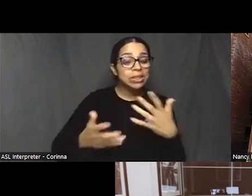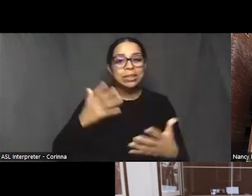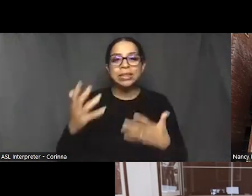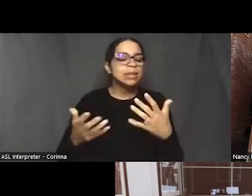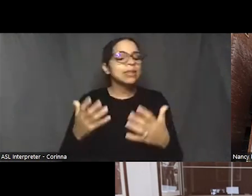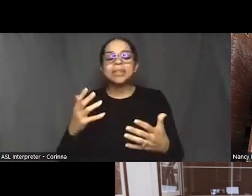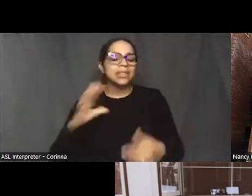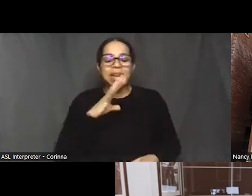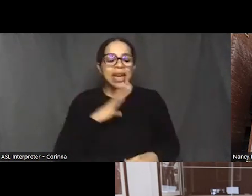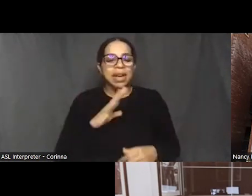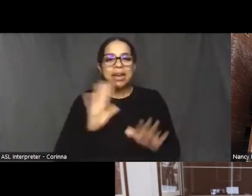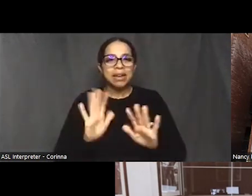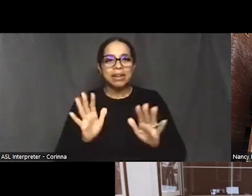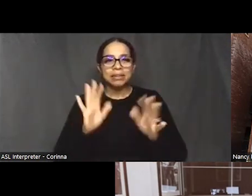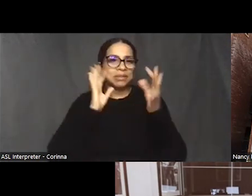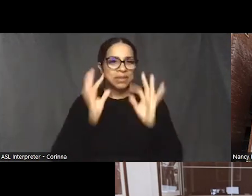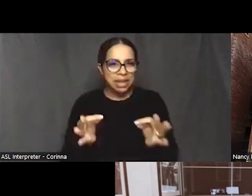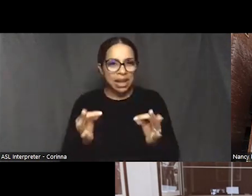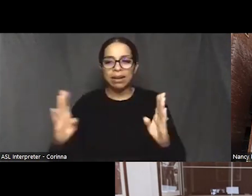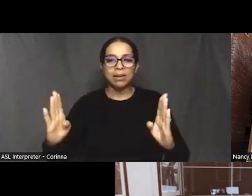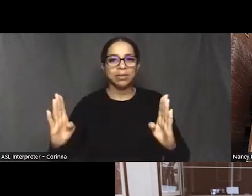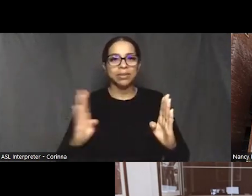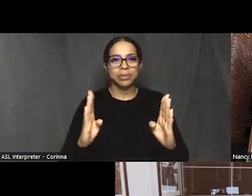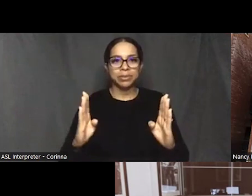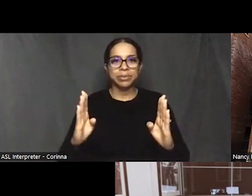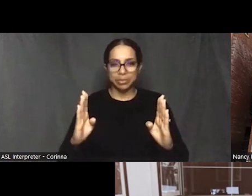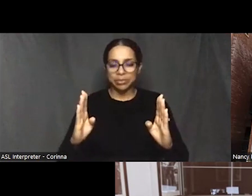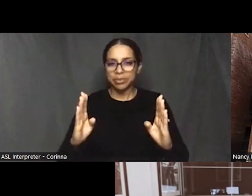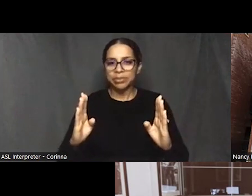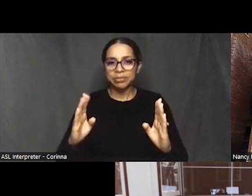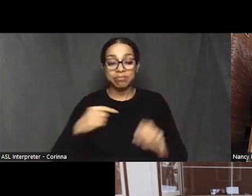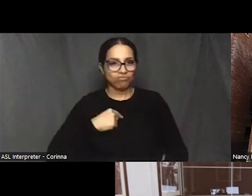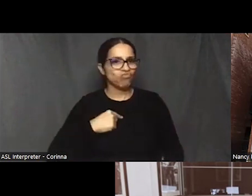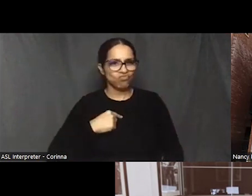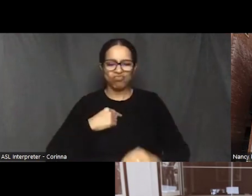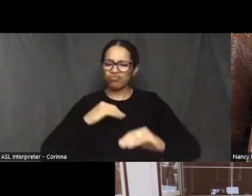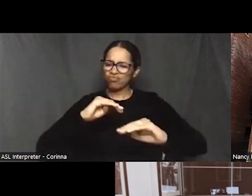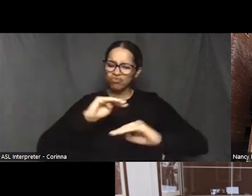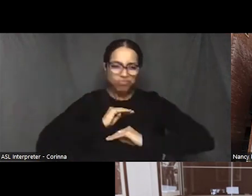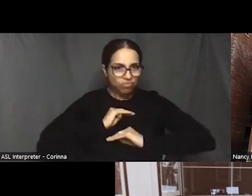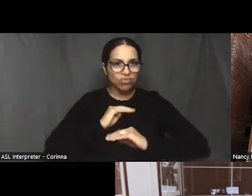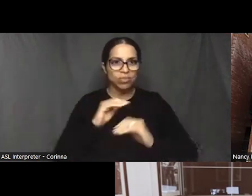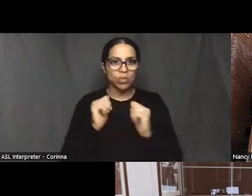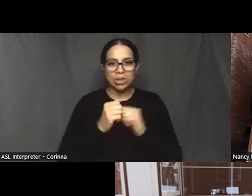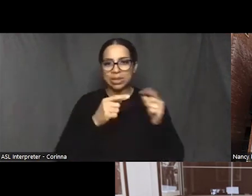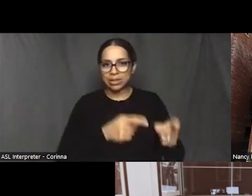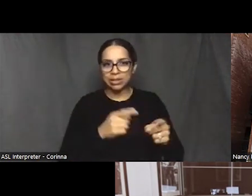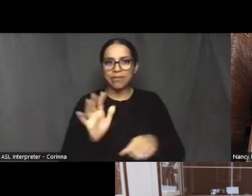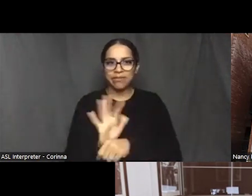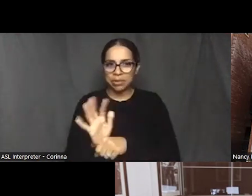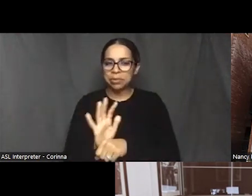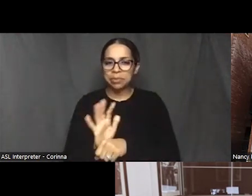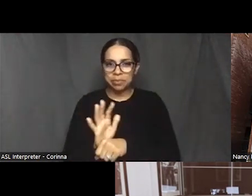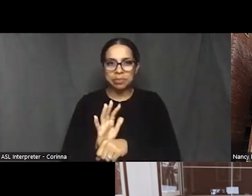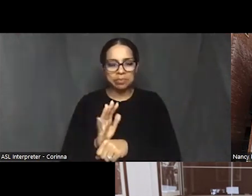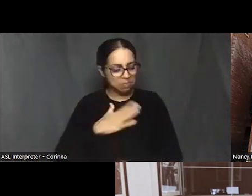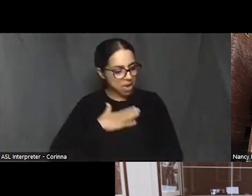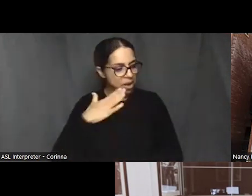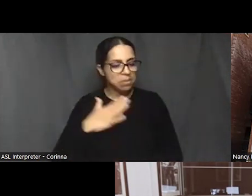So I'm I'm actually very happy with the film. I think that it's it has the right pacing.